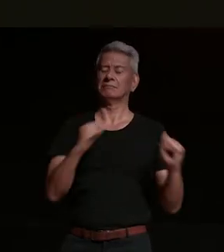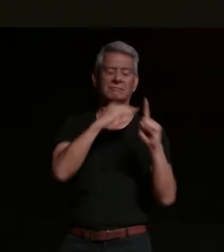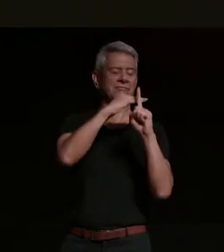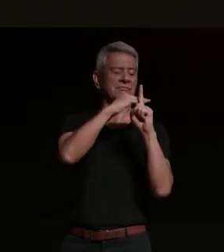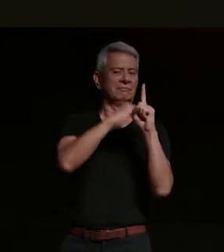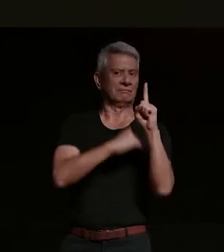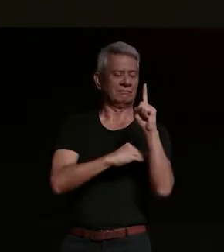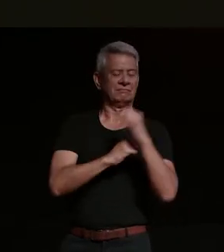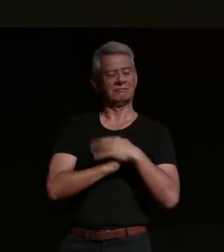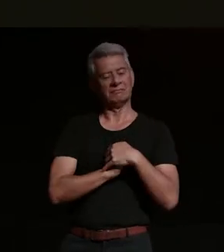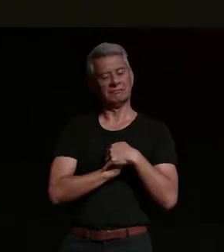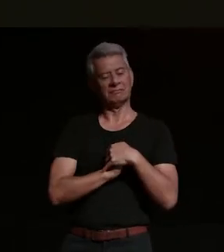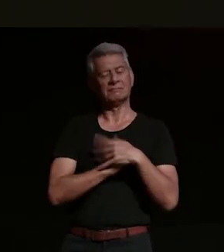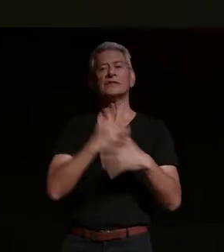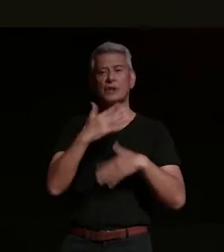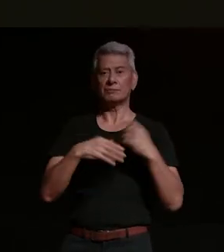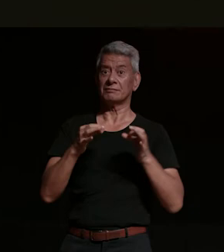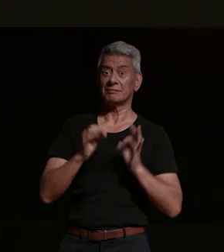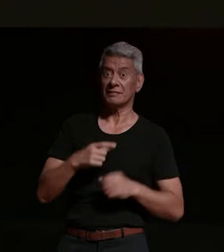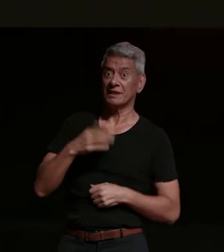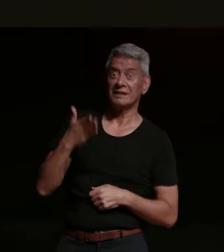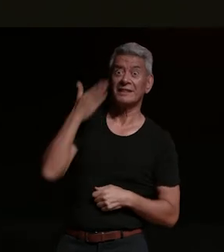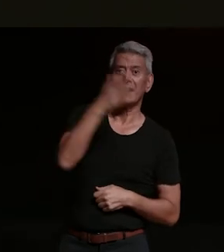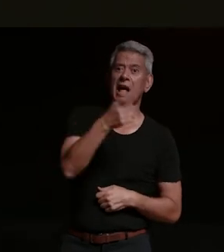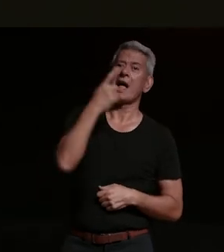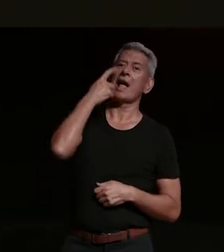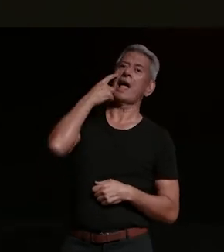it's a good idea in the winter to go and do a motorbike rally up there motorbike rallies are